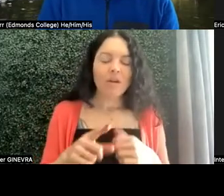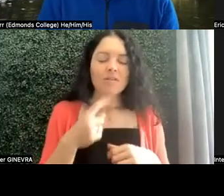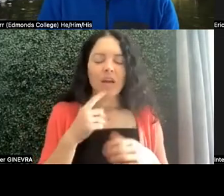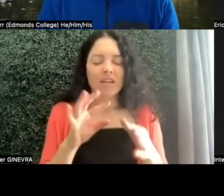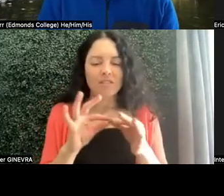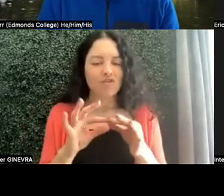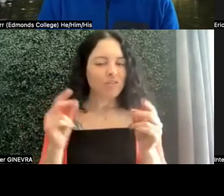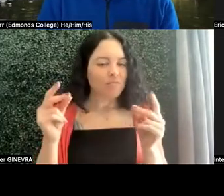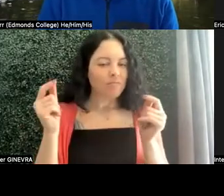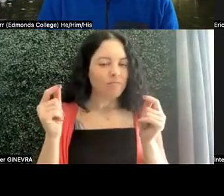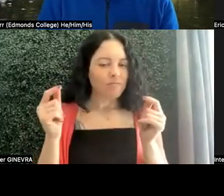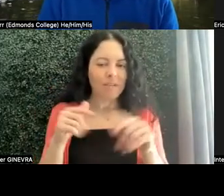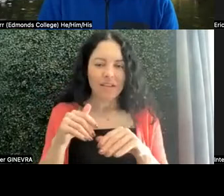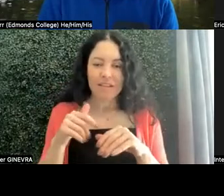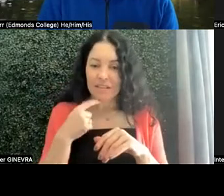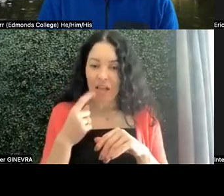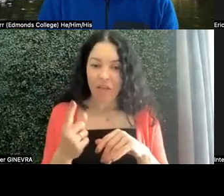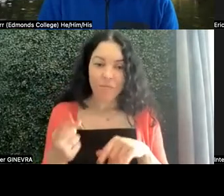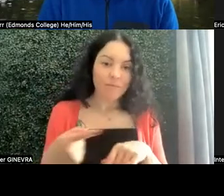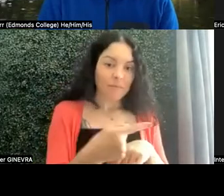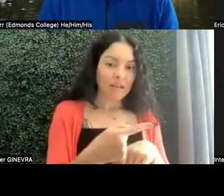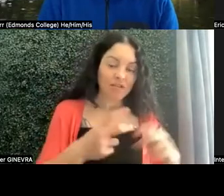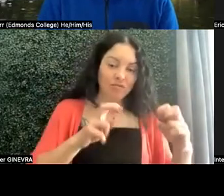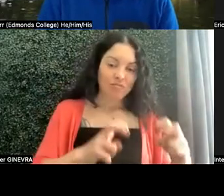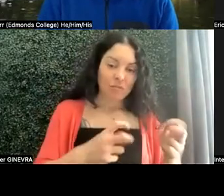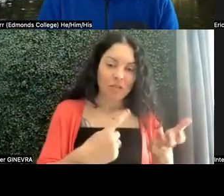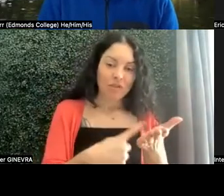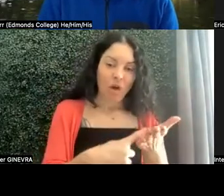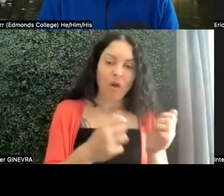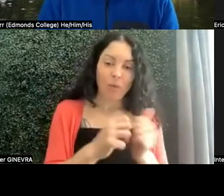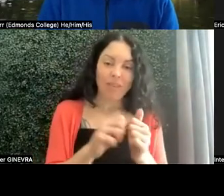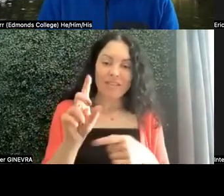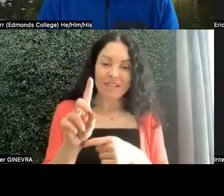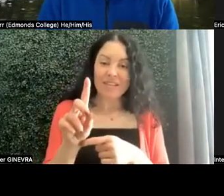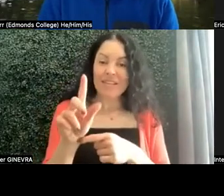talk to your particular person, and find out what they need,